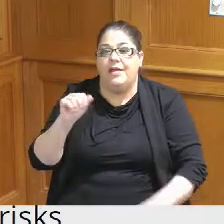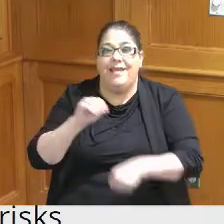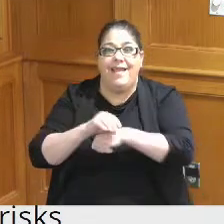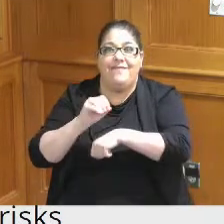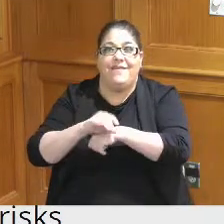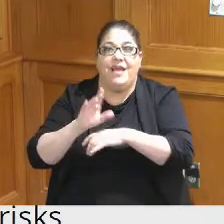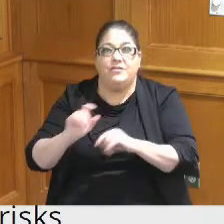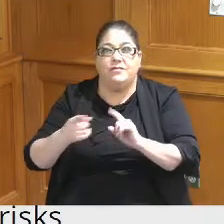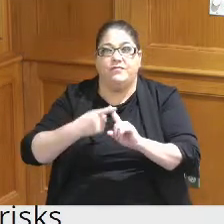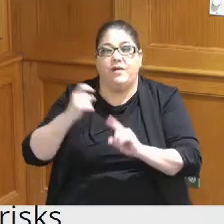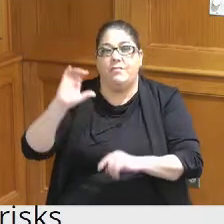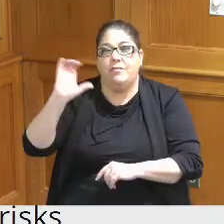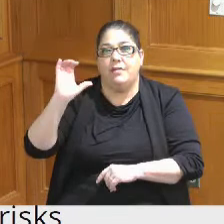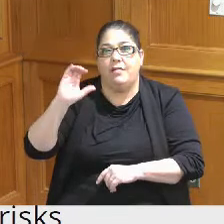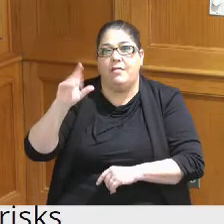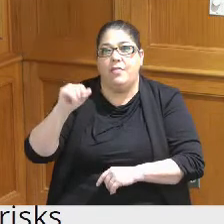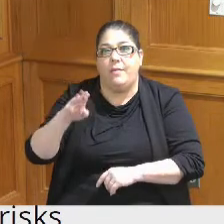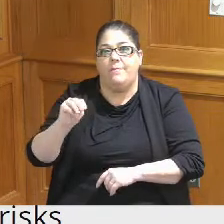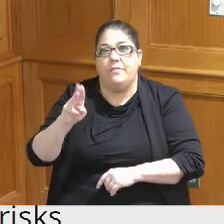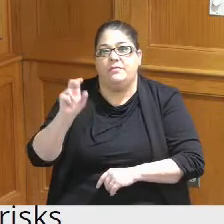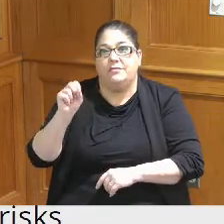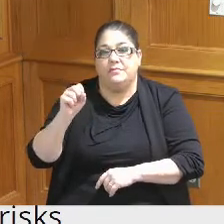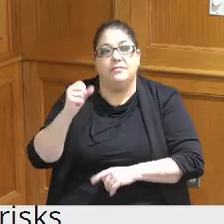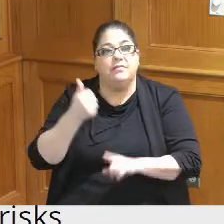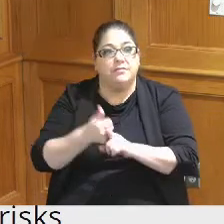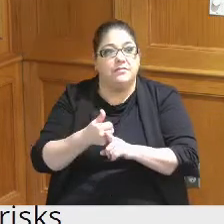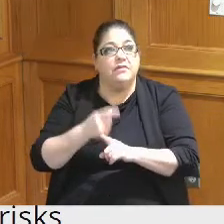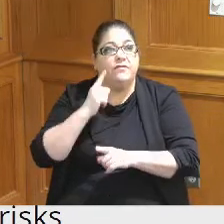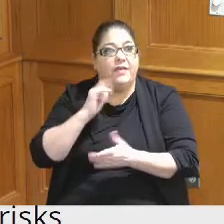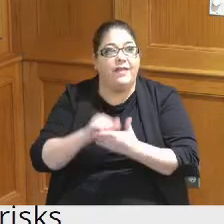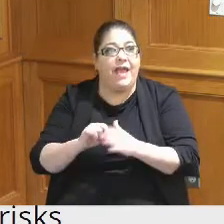their financial advisor to put this together so they've had outside assistance doing this